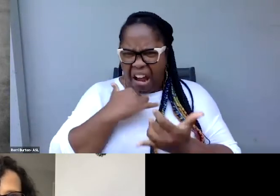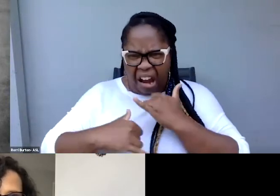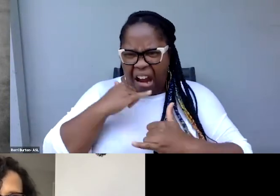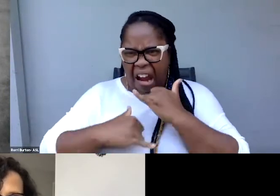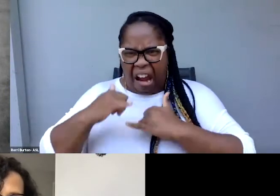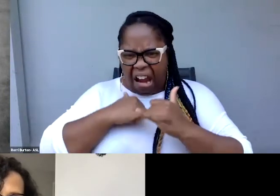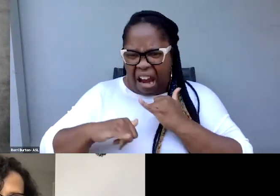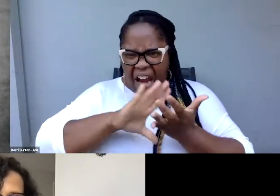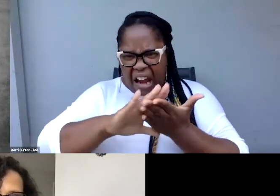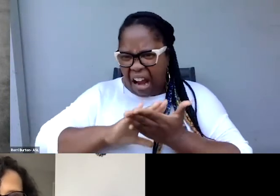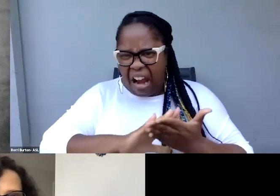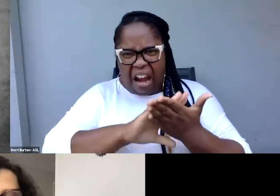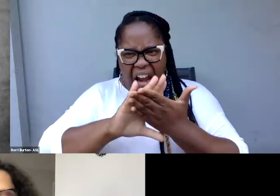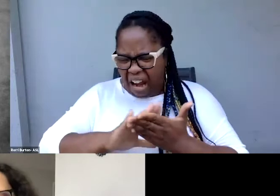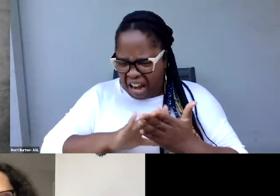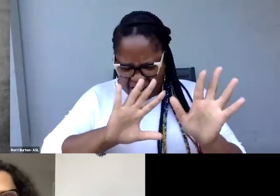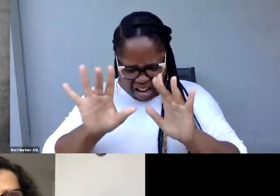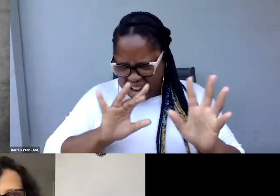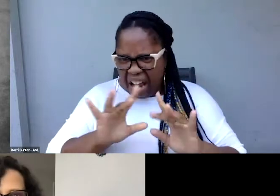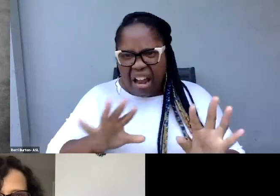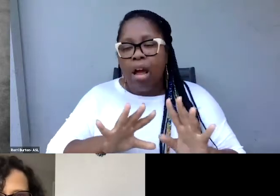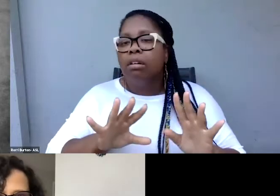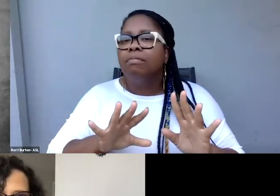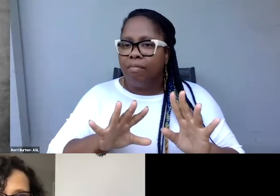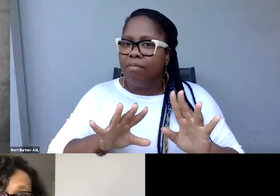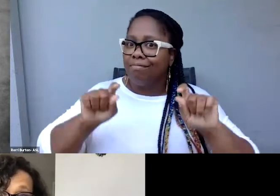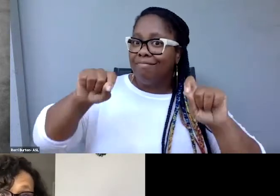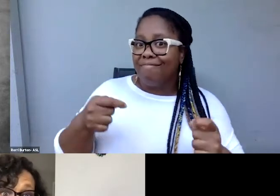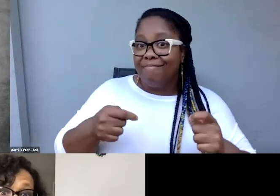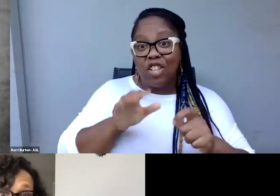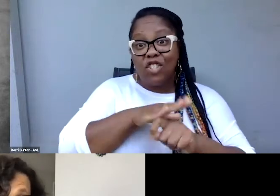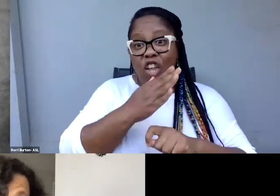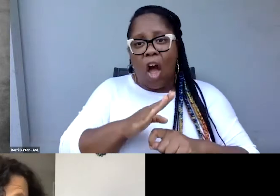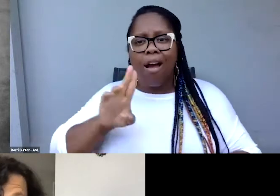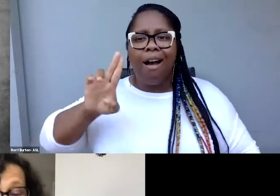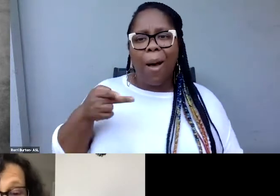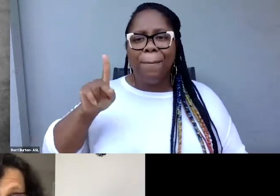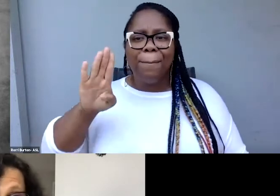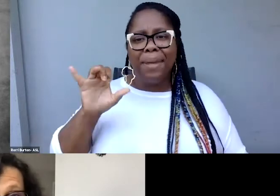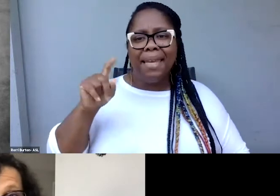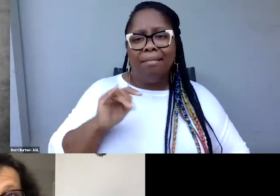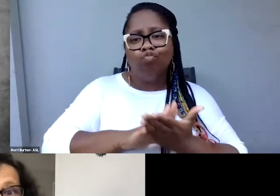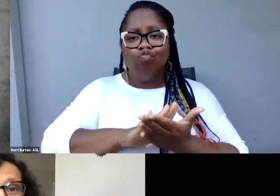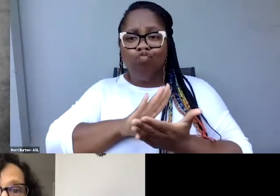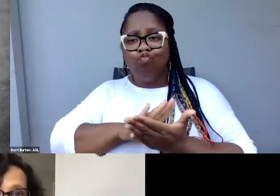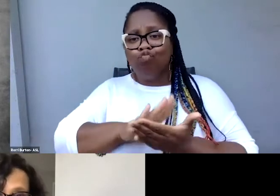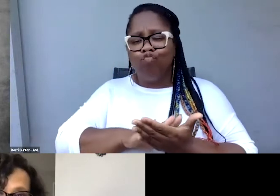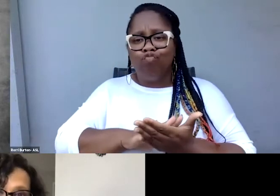This song is upbeat. This song is more pensive. And she reviewed them and approved them